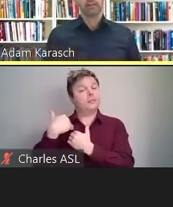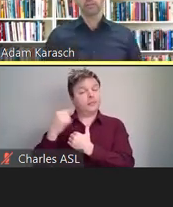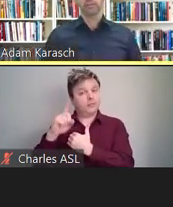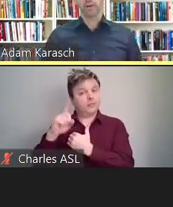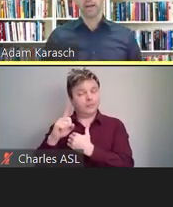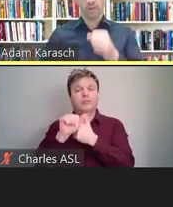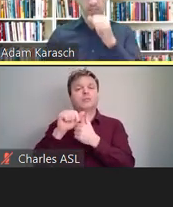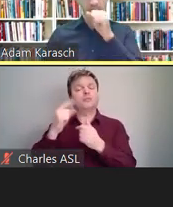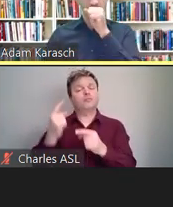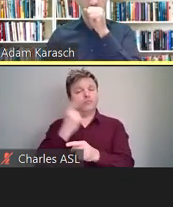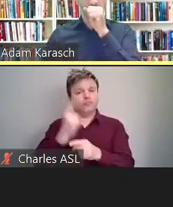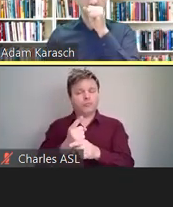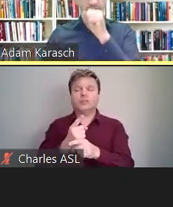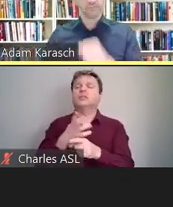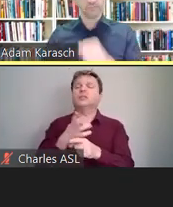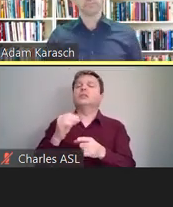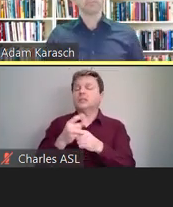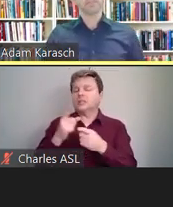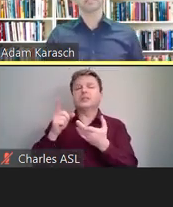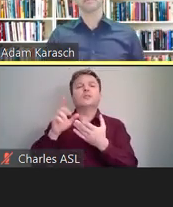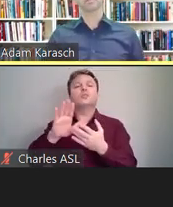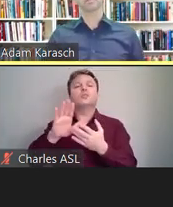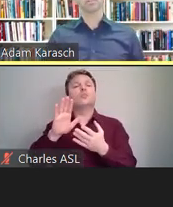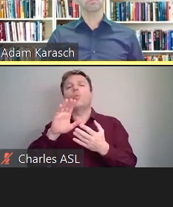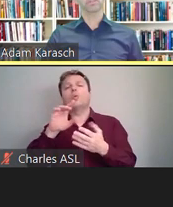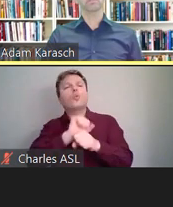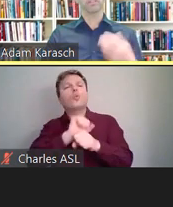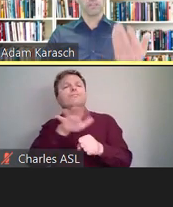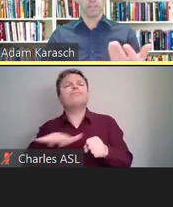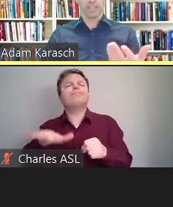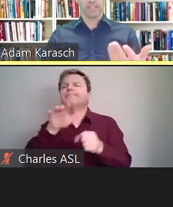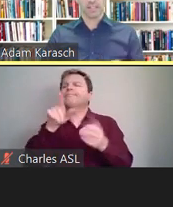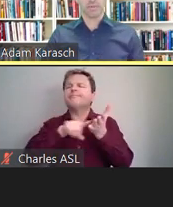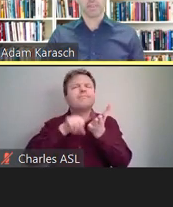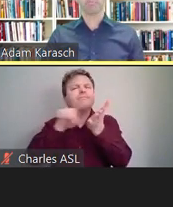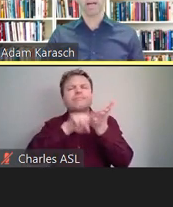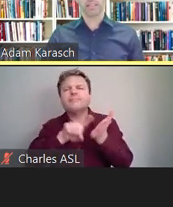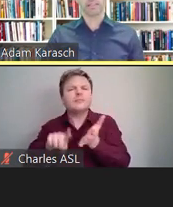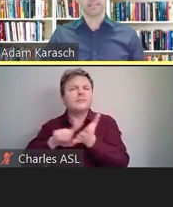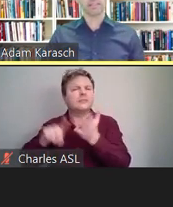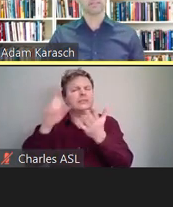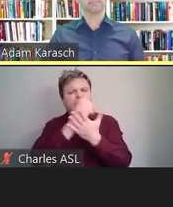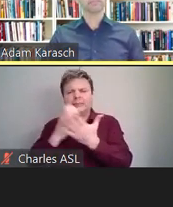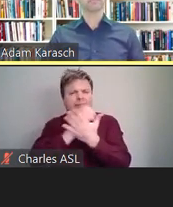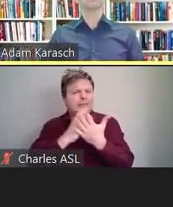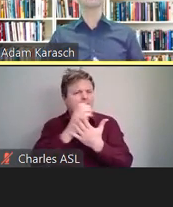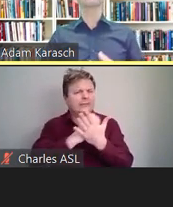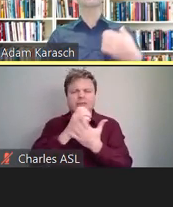of your operations, establish digital accessibility policies,